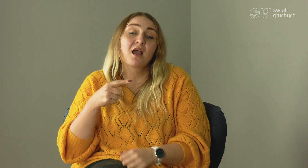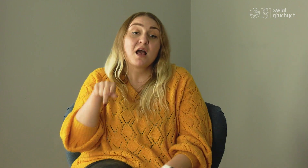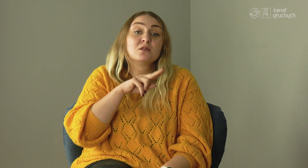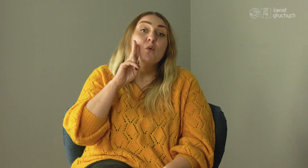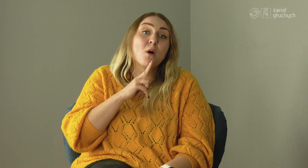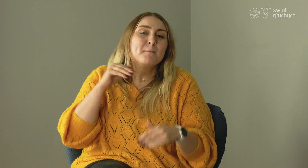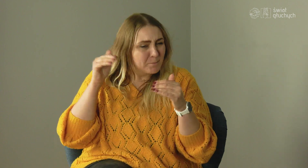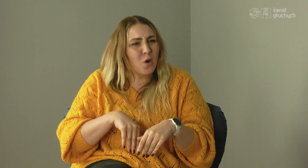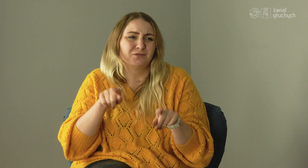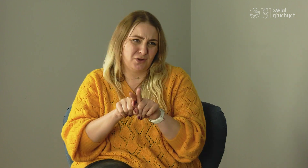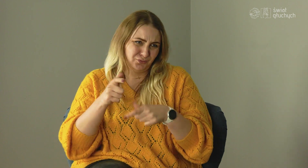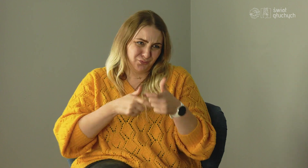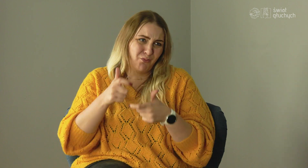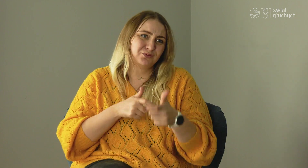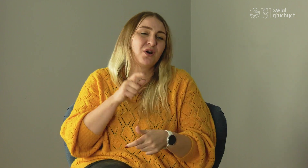Deaf people can act too,